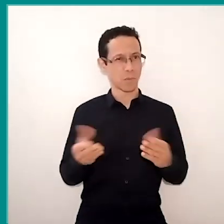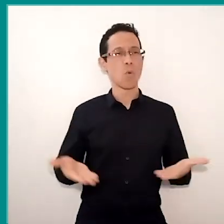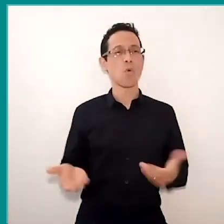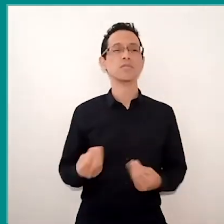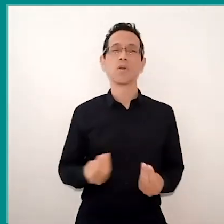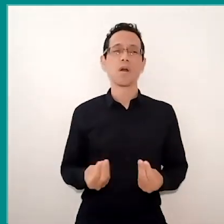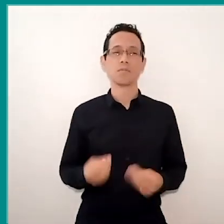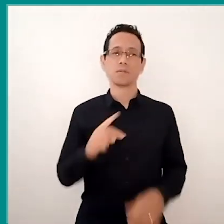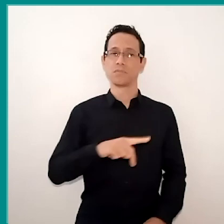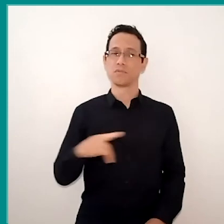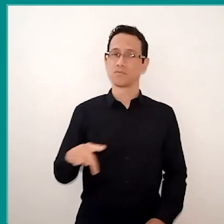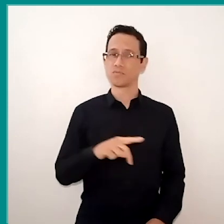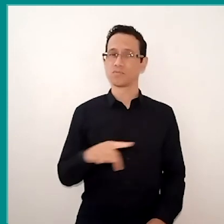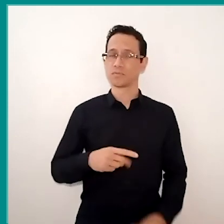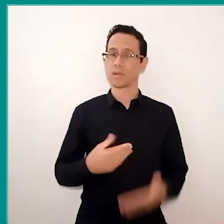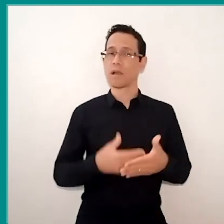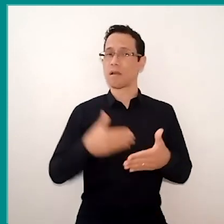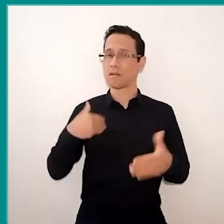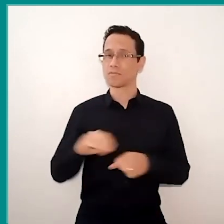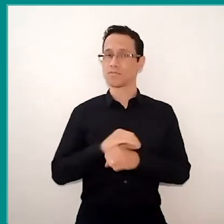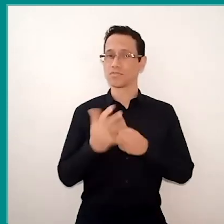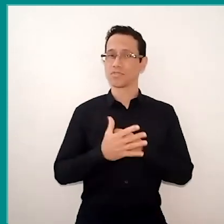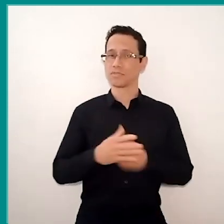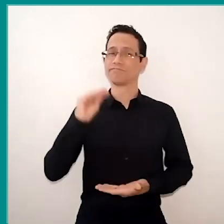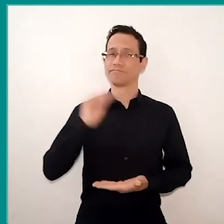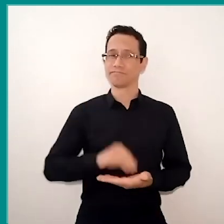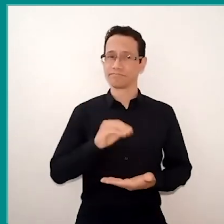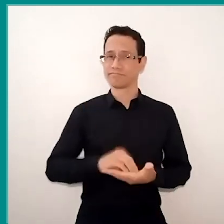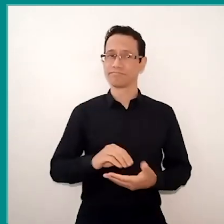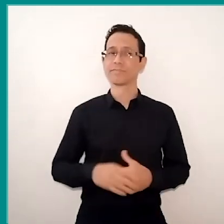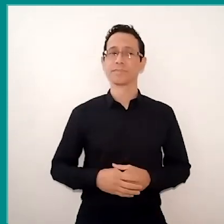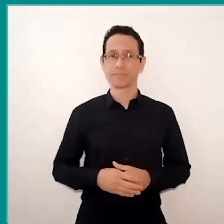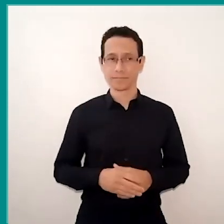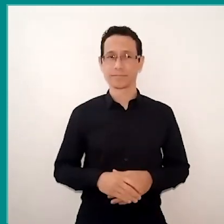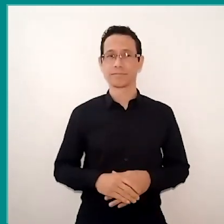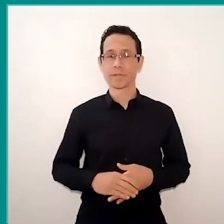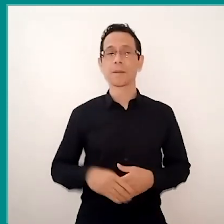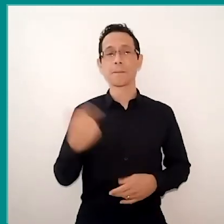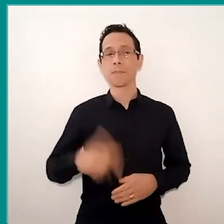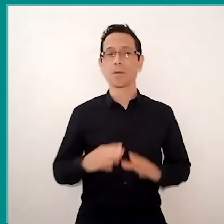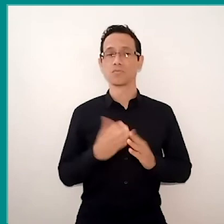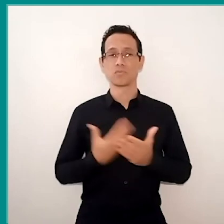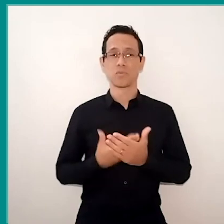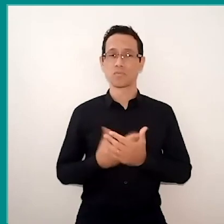before the pandemic, there was already a precariousness. Also, we have schools that don't have a structure.